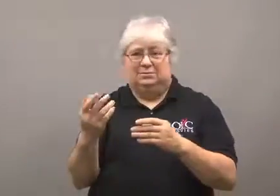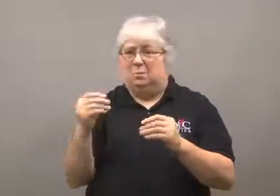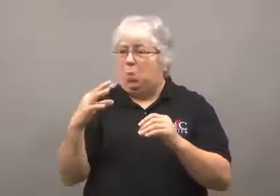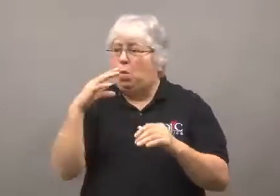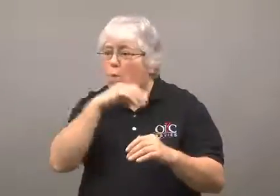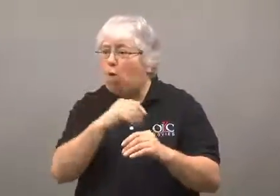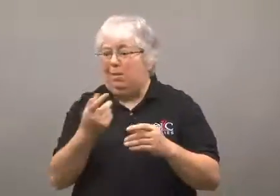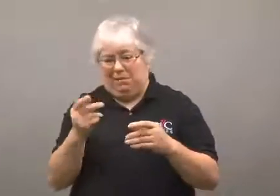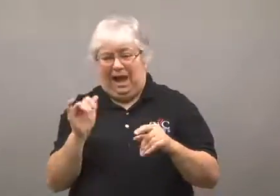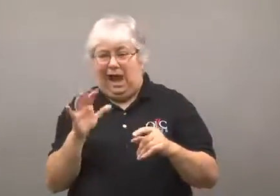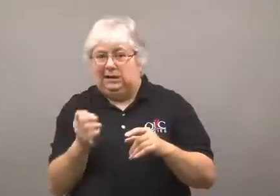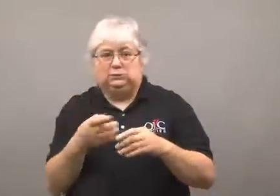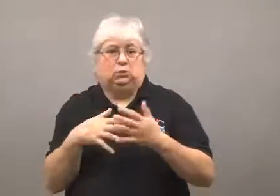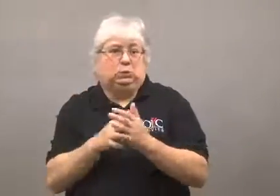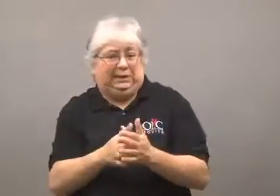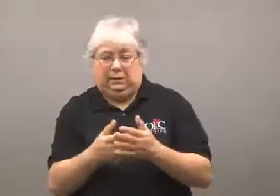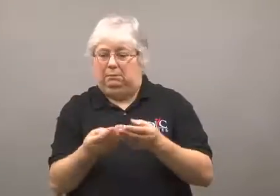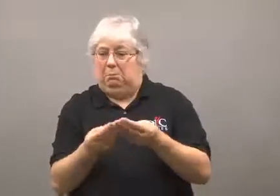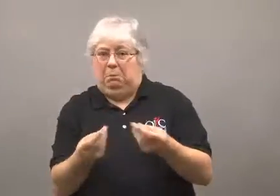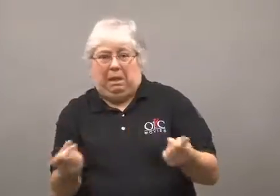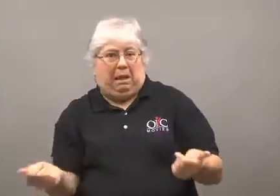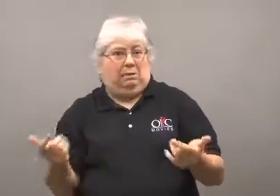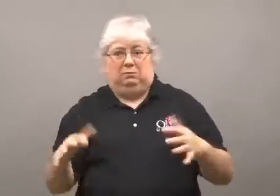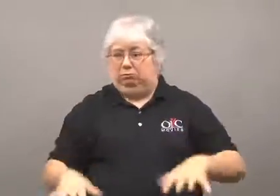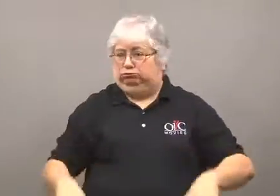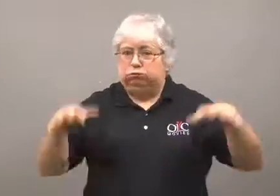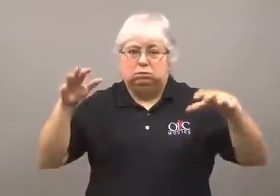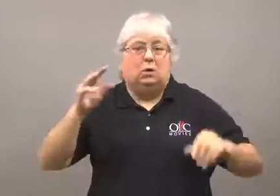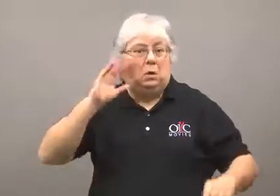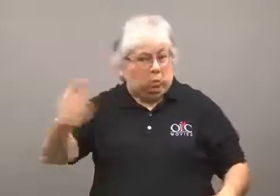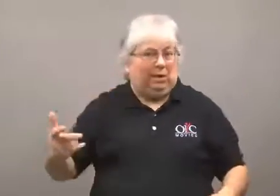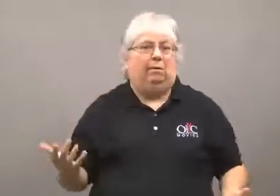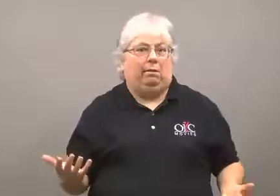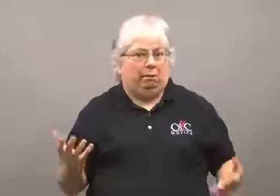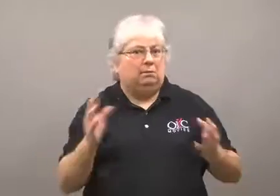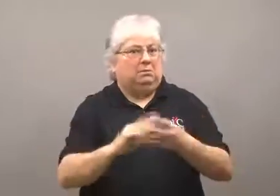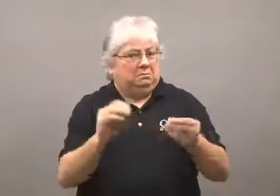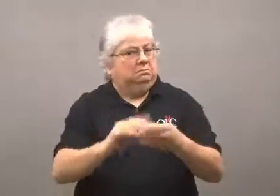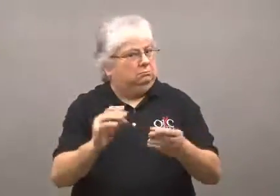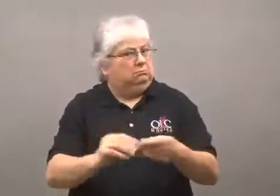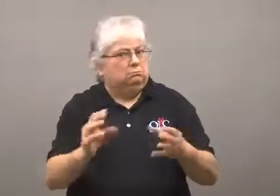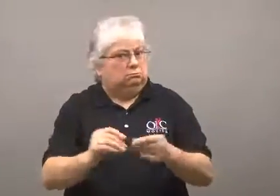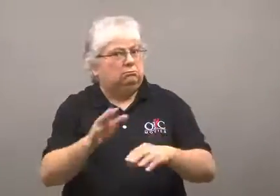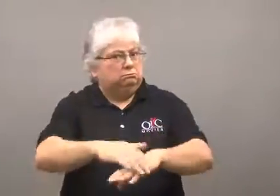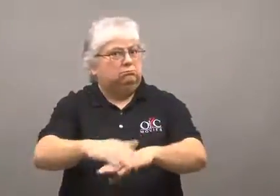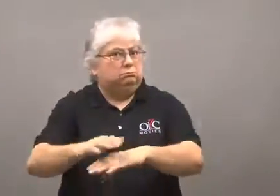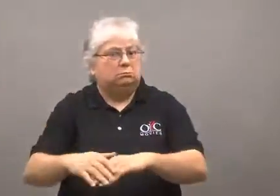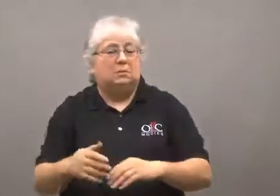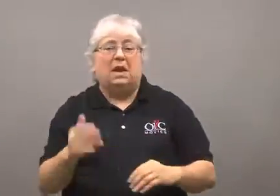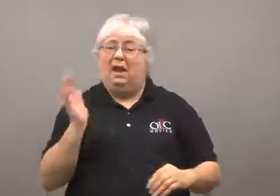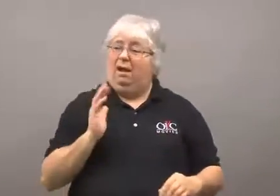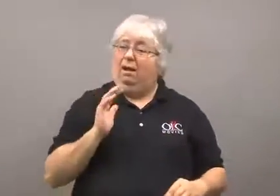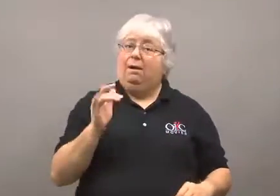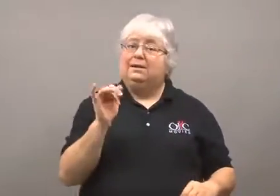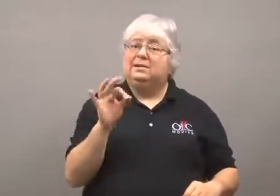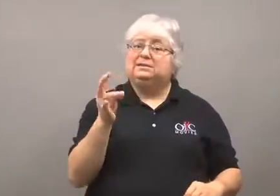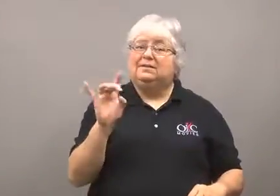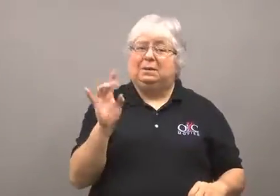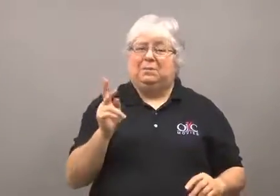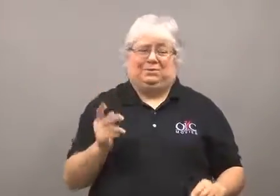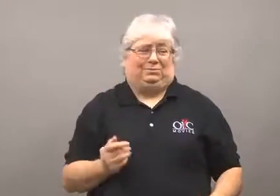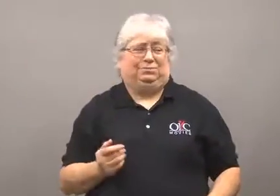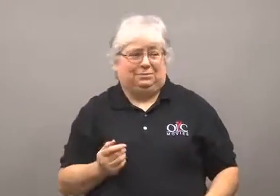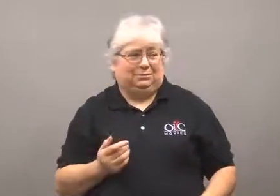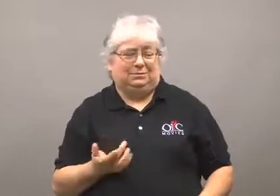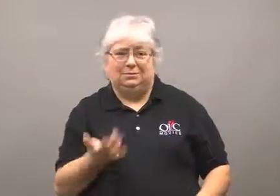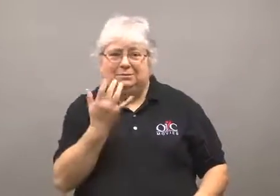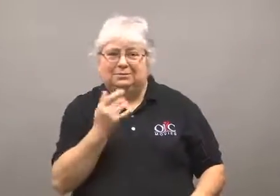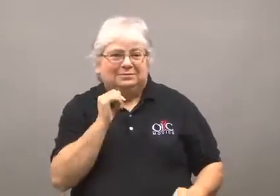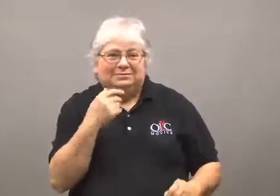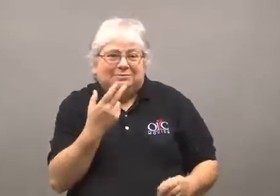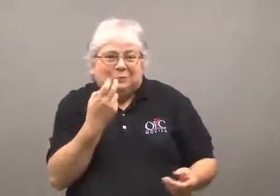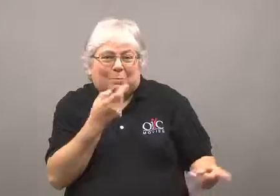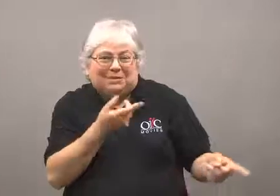The increased warming would make the ice melt and increase sea levels.